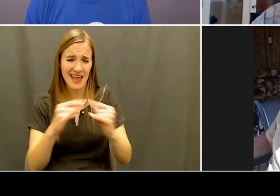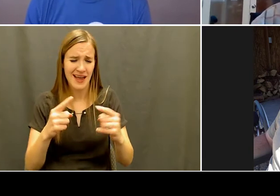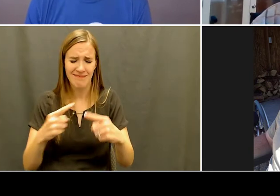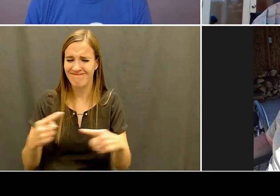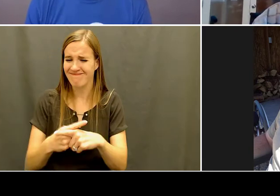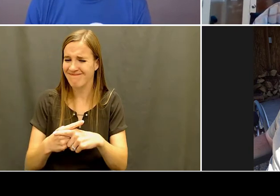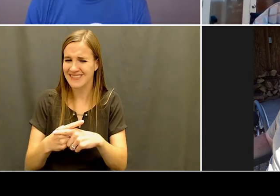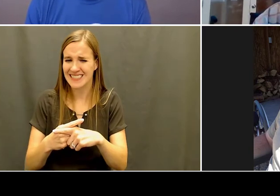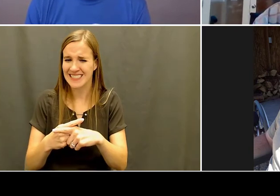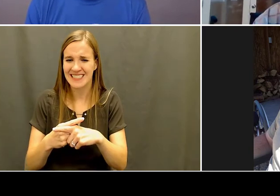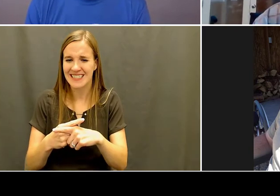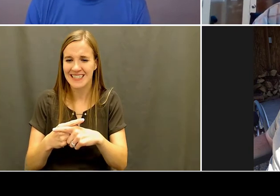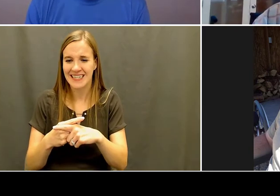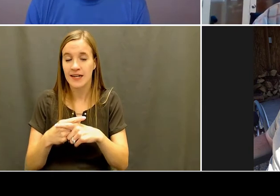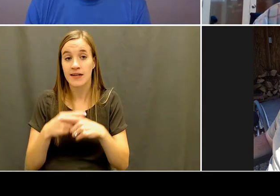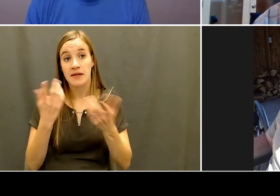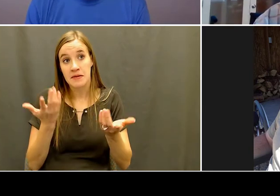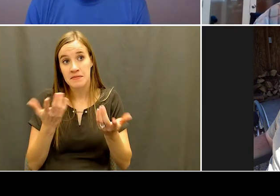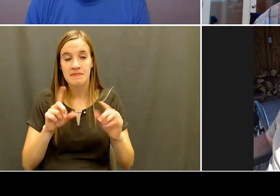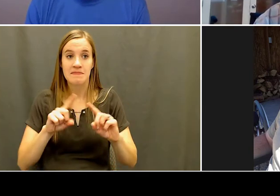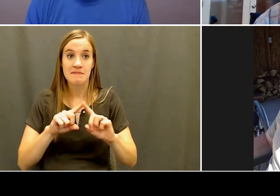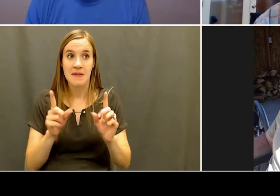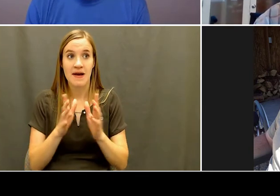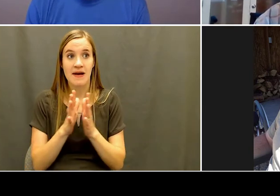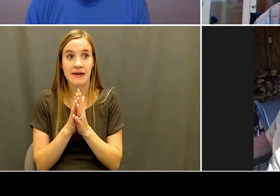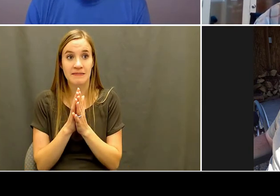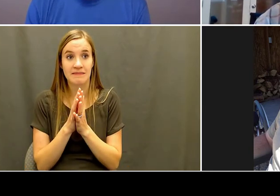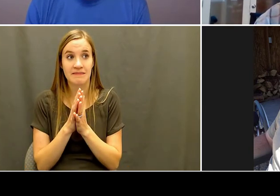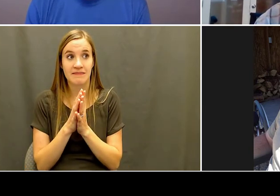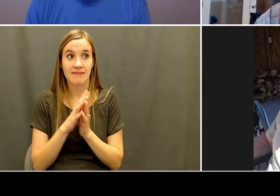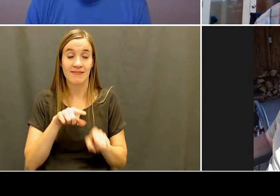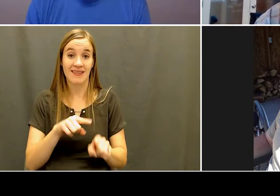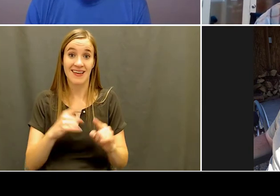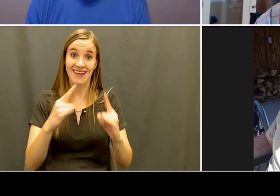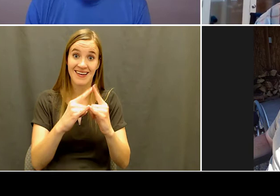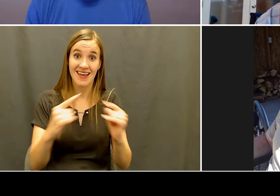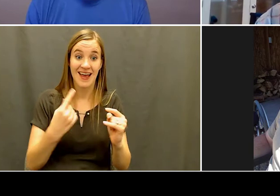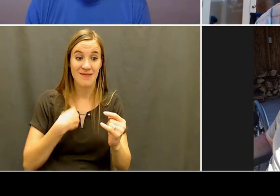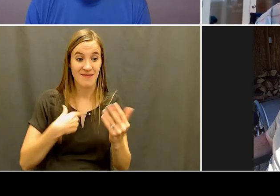And I think that very first, the very first year, my my